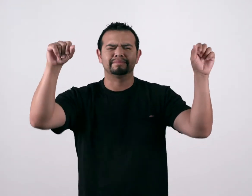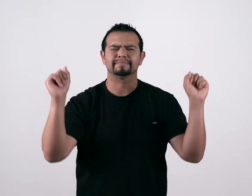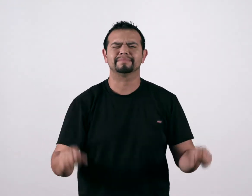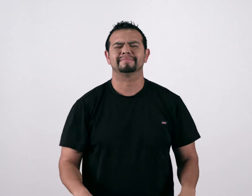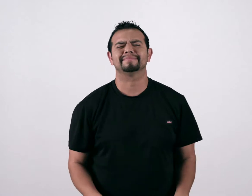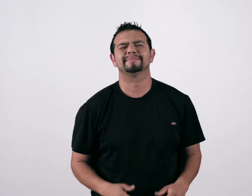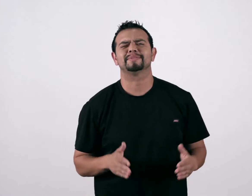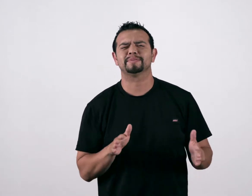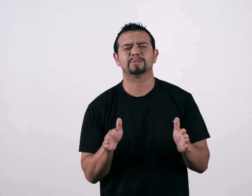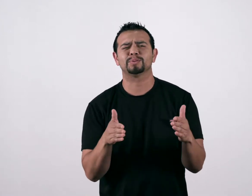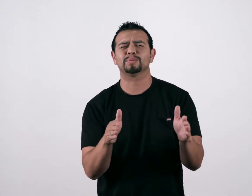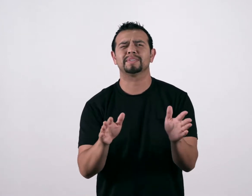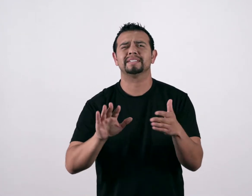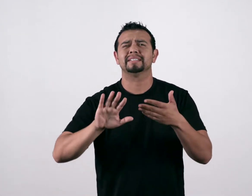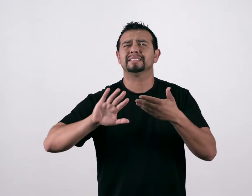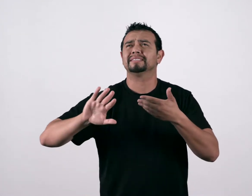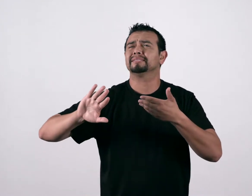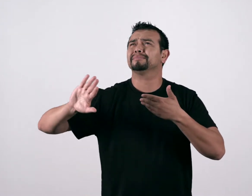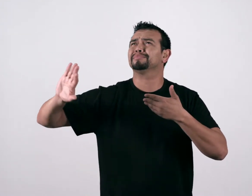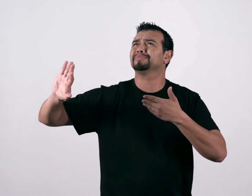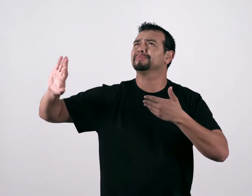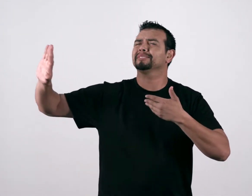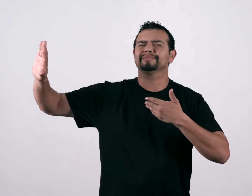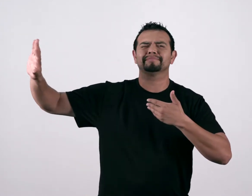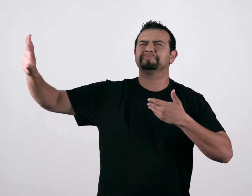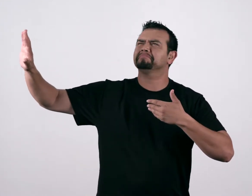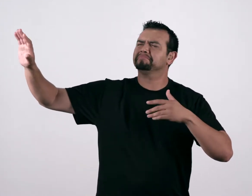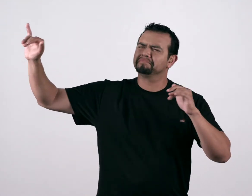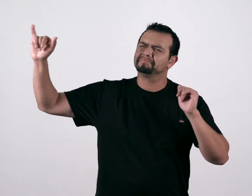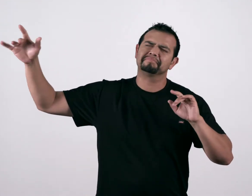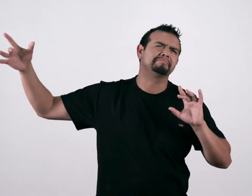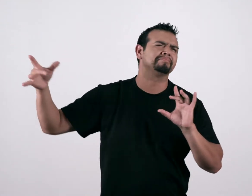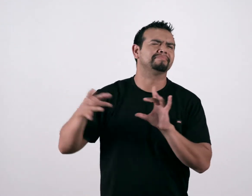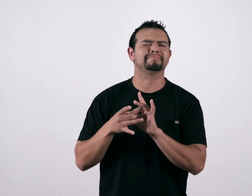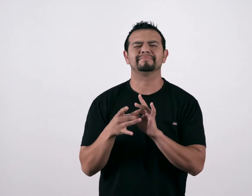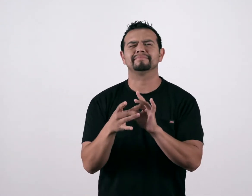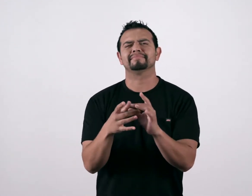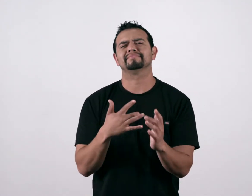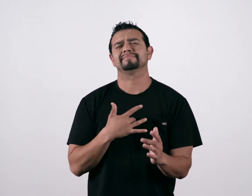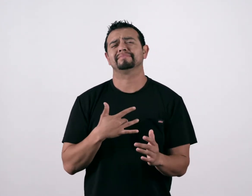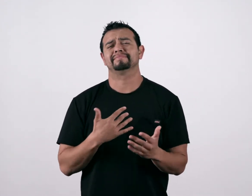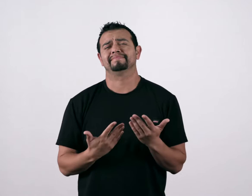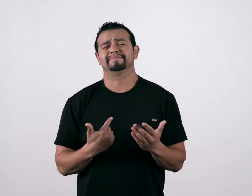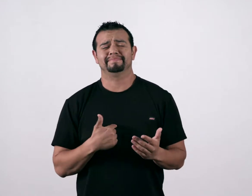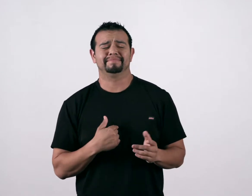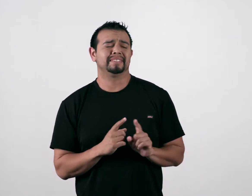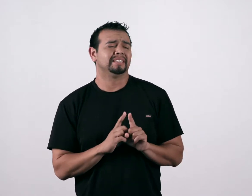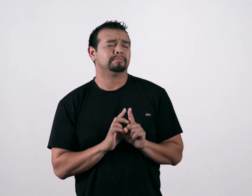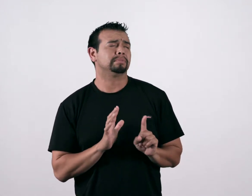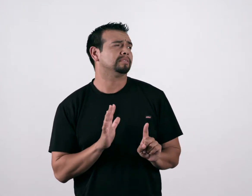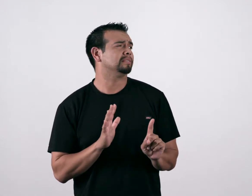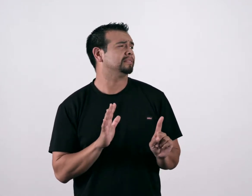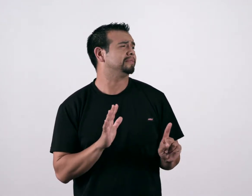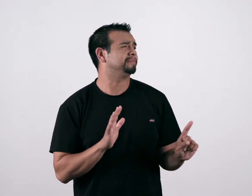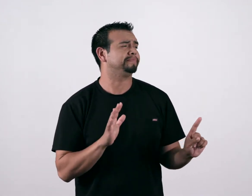No river wider My heart may wander